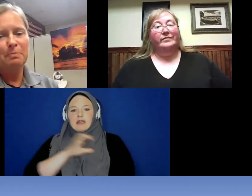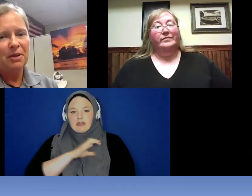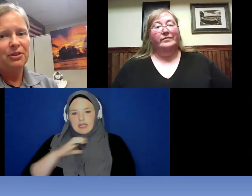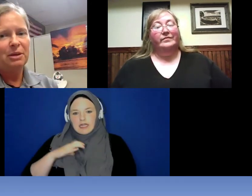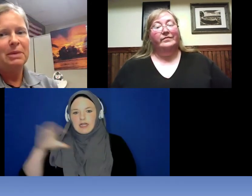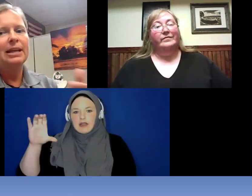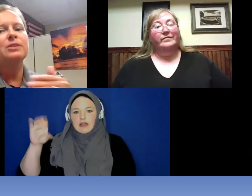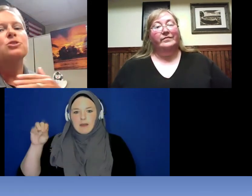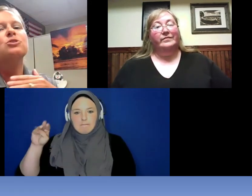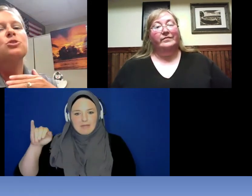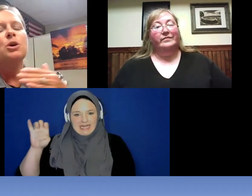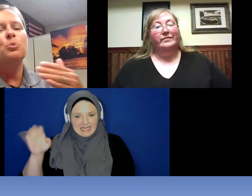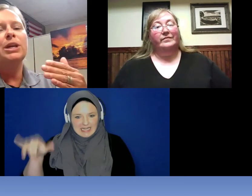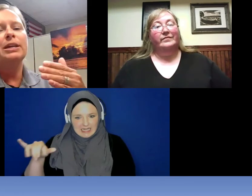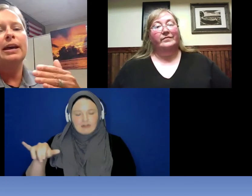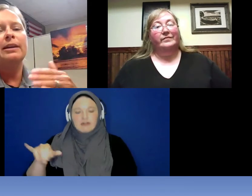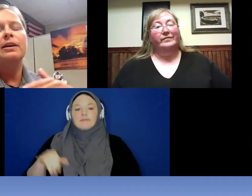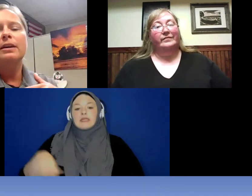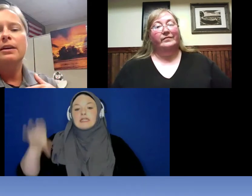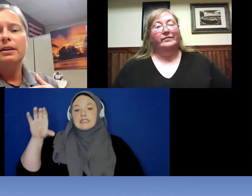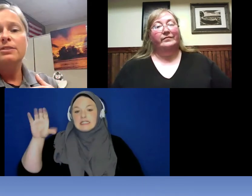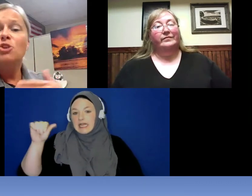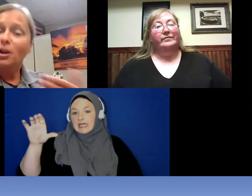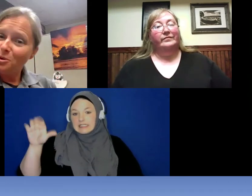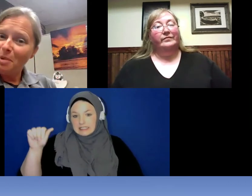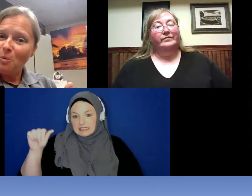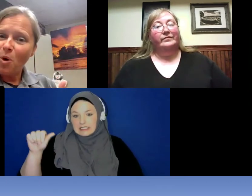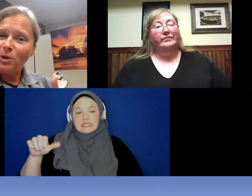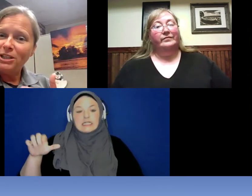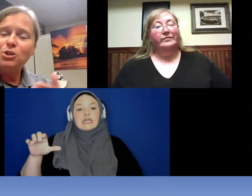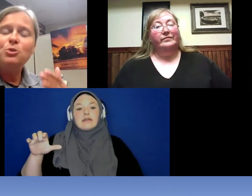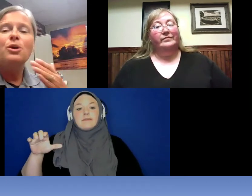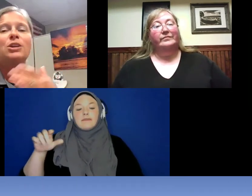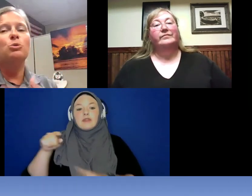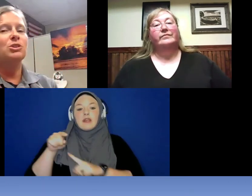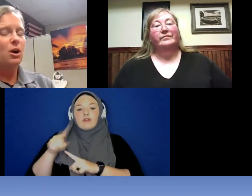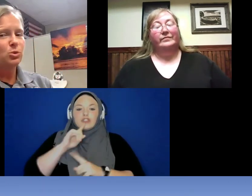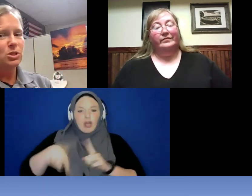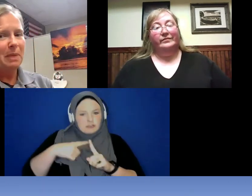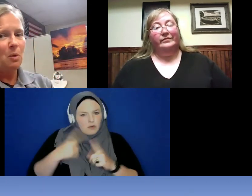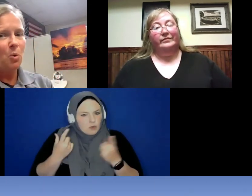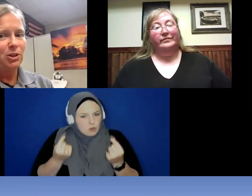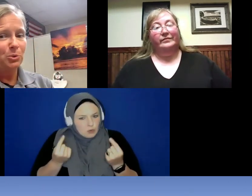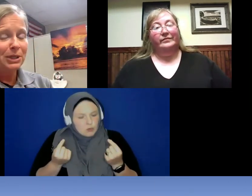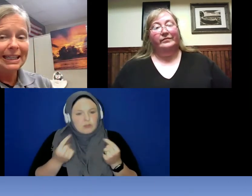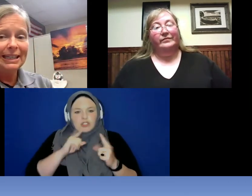monthly meetings so that we can talk to you about what we do, and you can talk to us about what you need